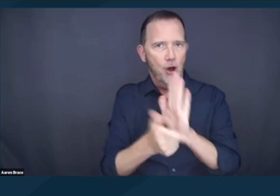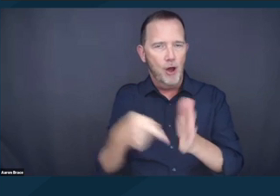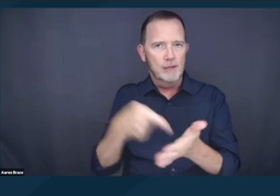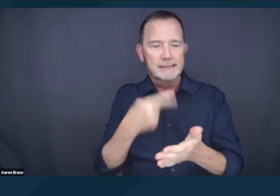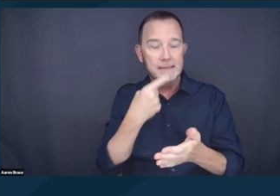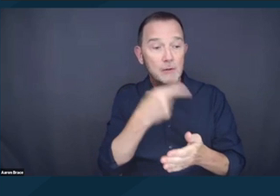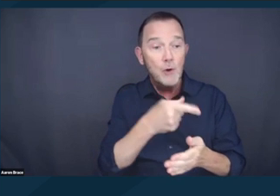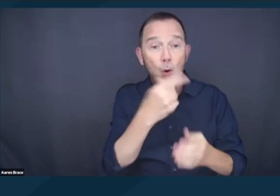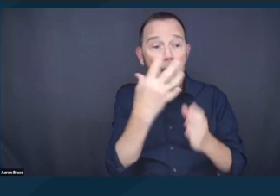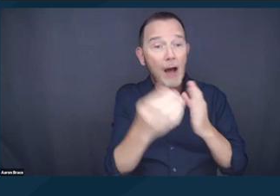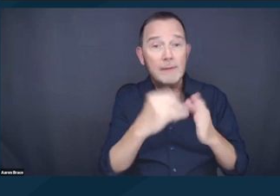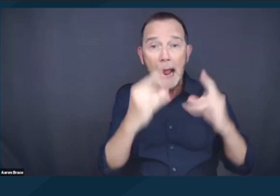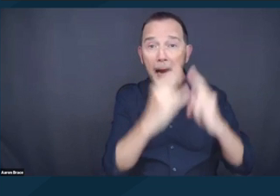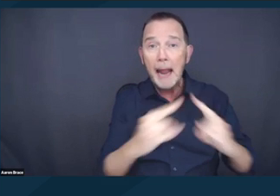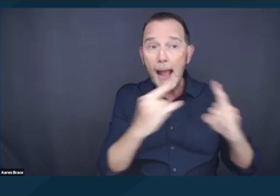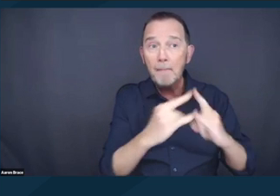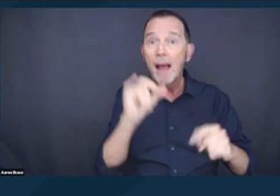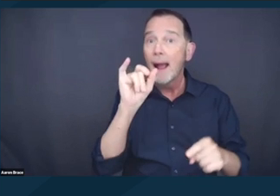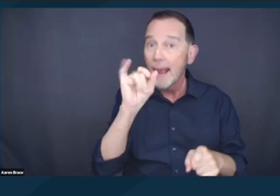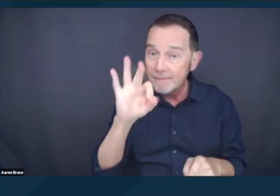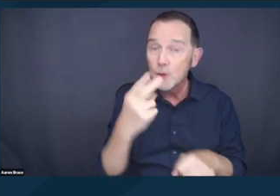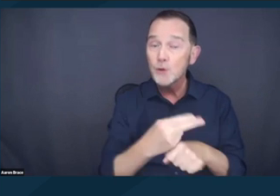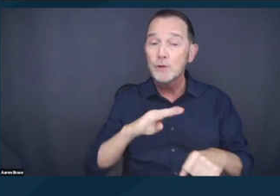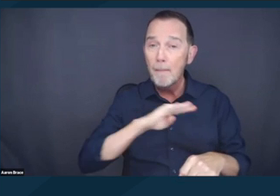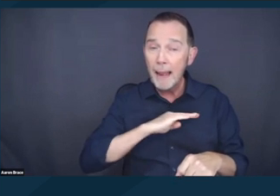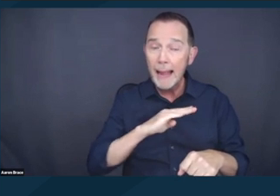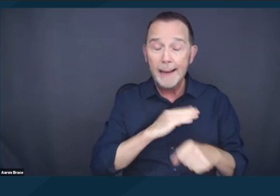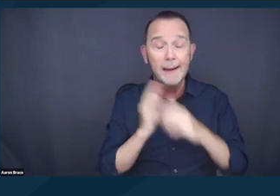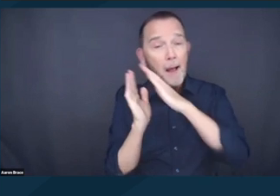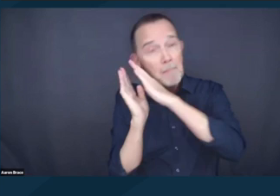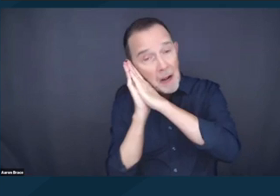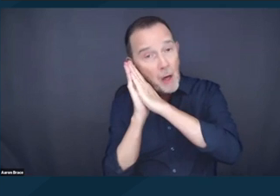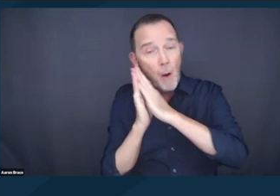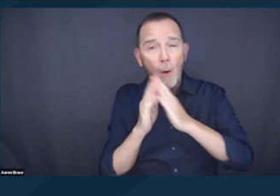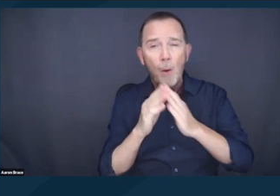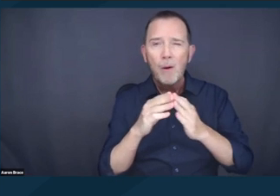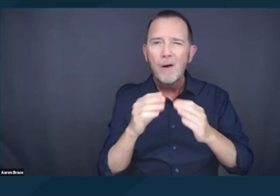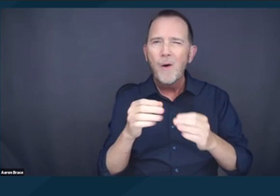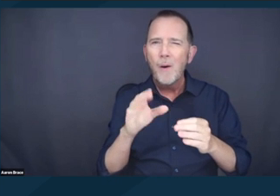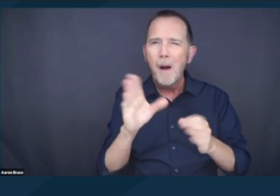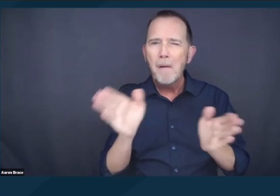using things like a blanket, pillow or a cardboard box. These ordinances punished people